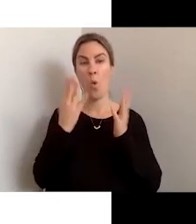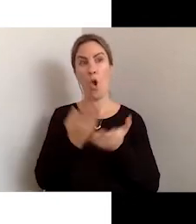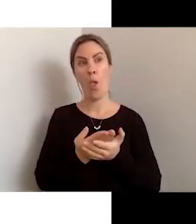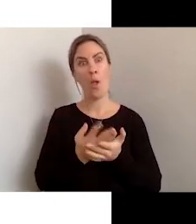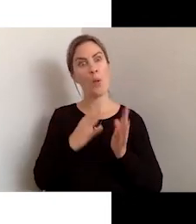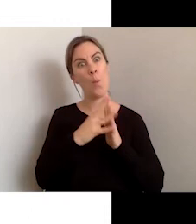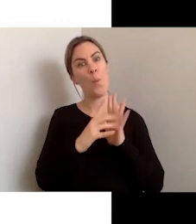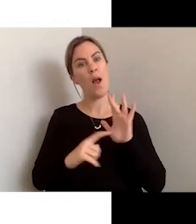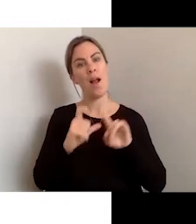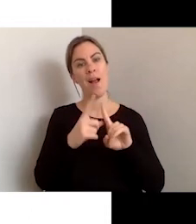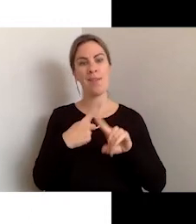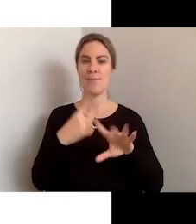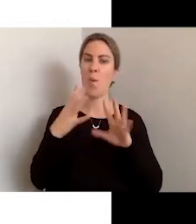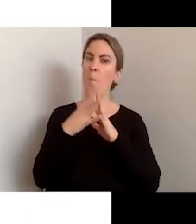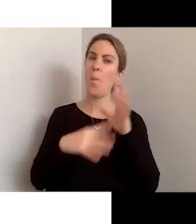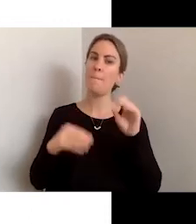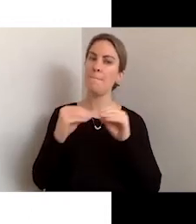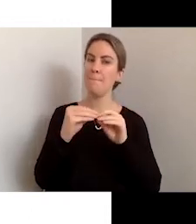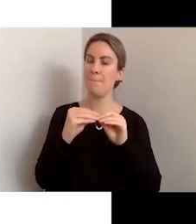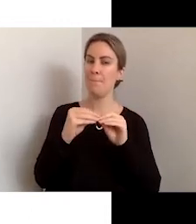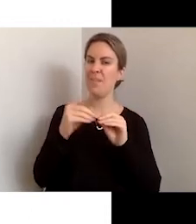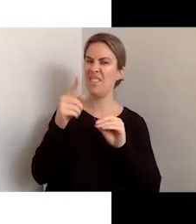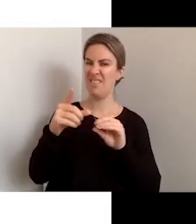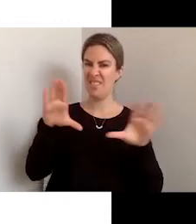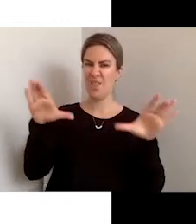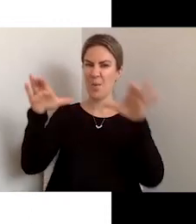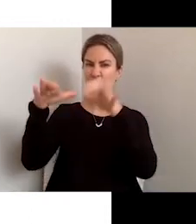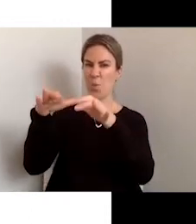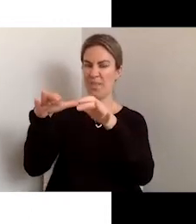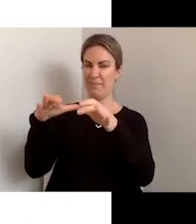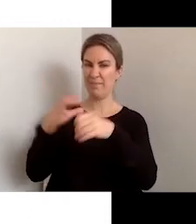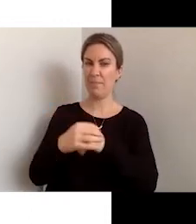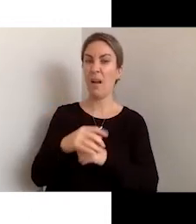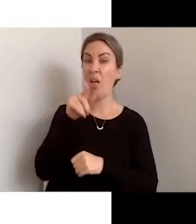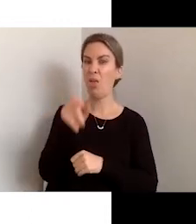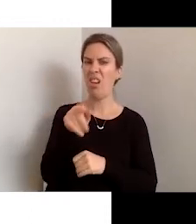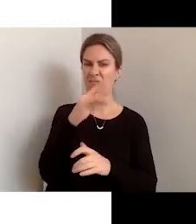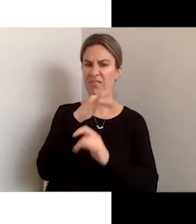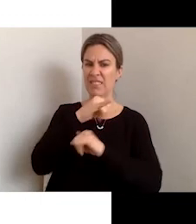an international community of corporate, government and user